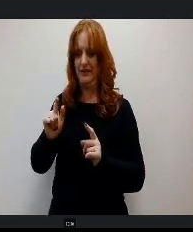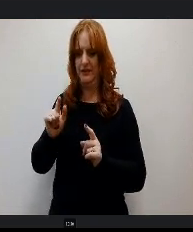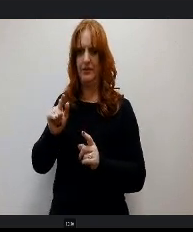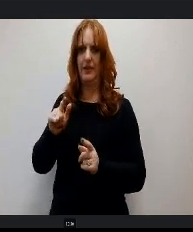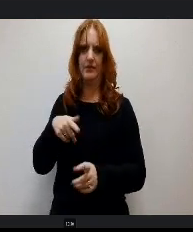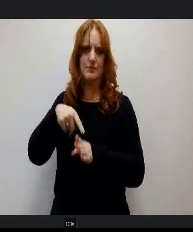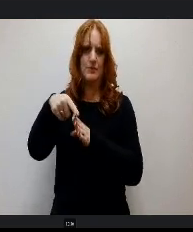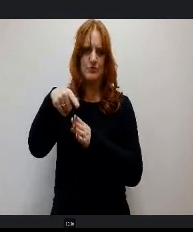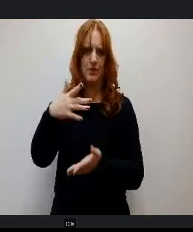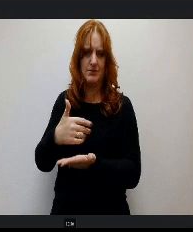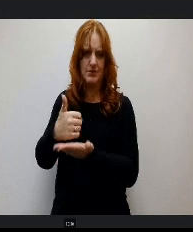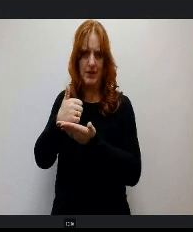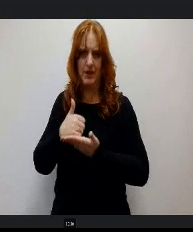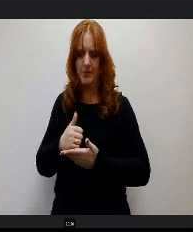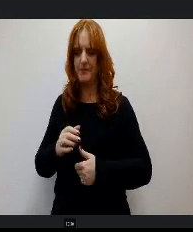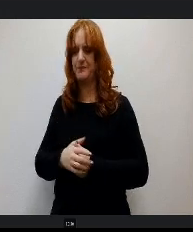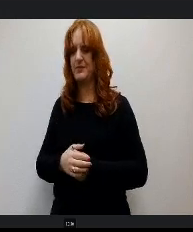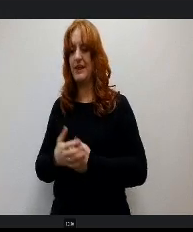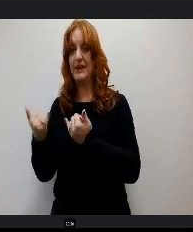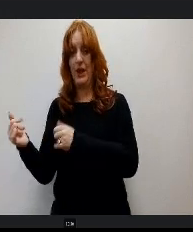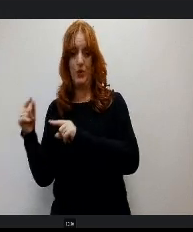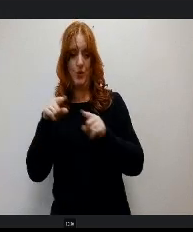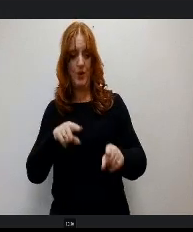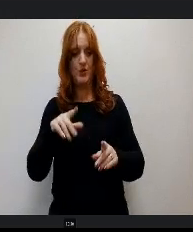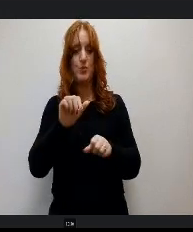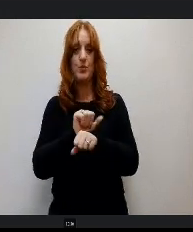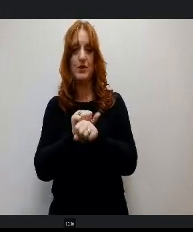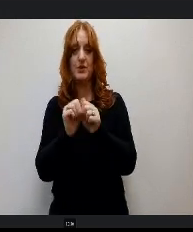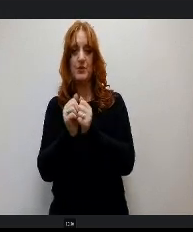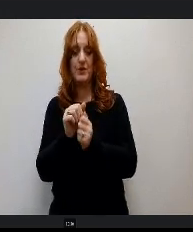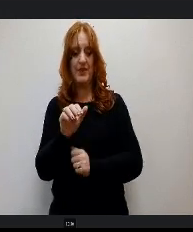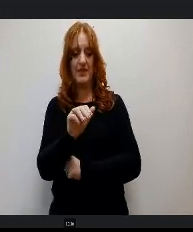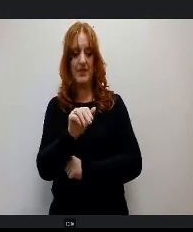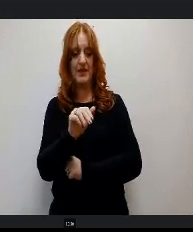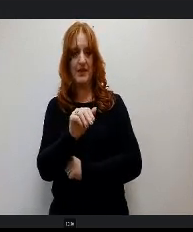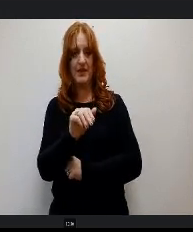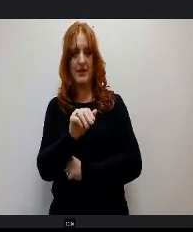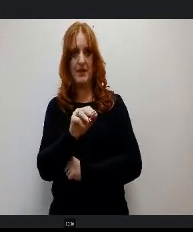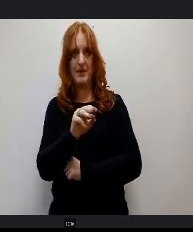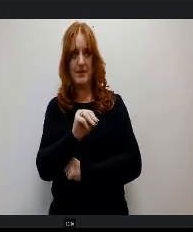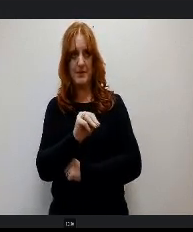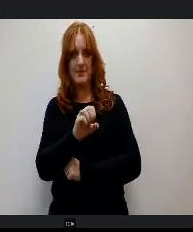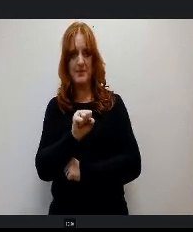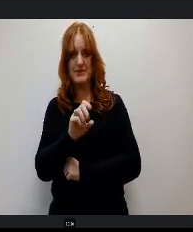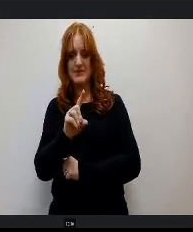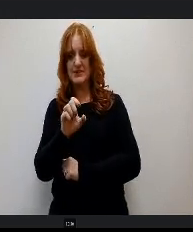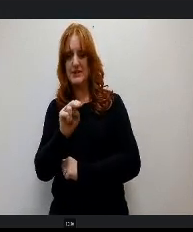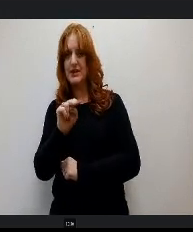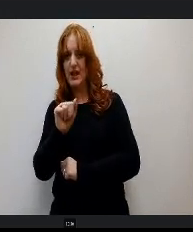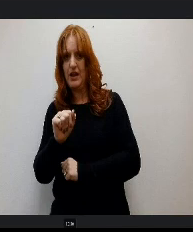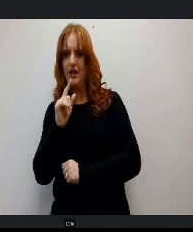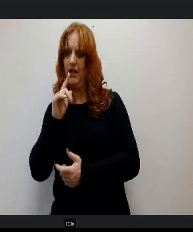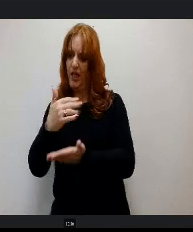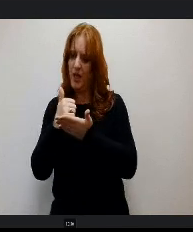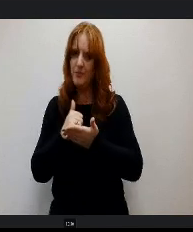Coming to Aspen Valley and working with Miss McDonough it t helped me to. It helps me to read and write better and